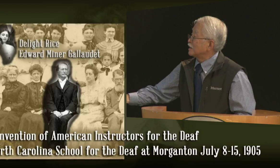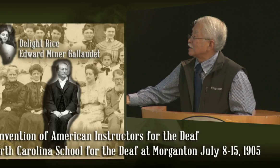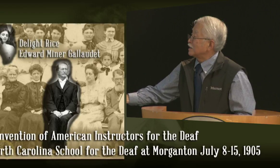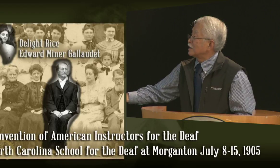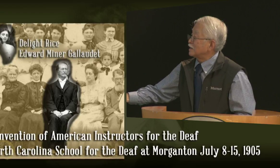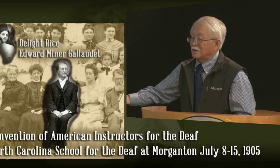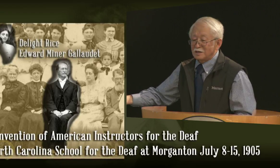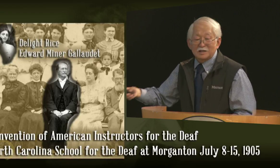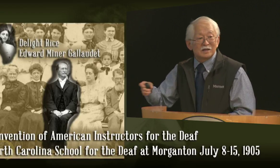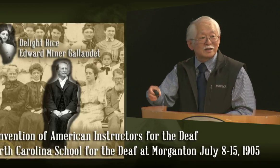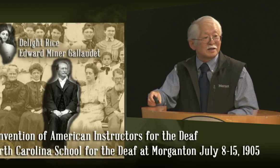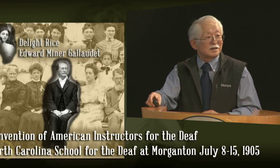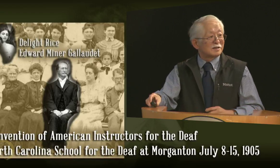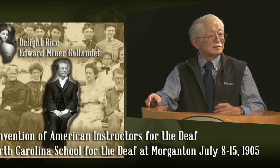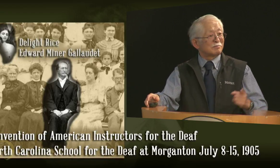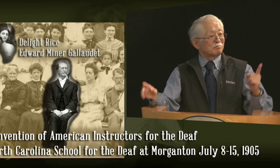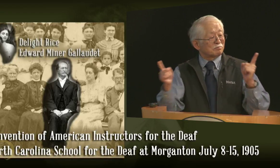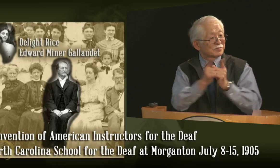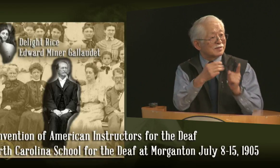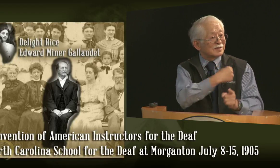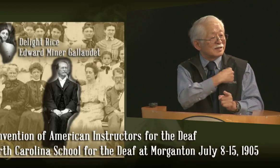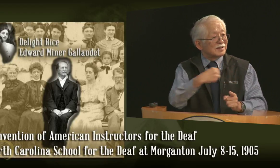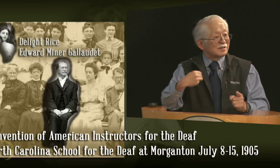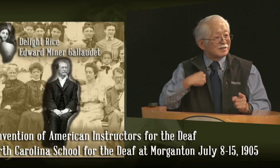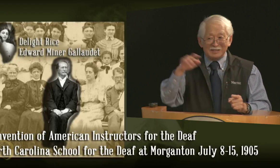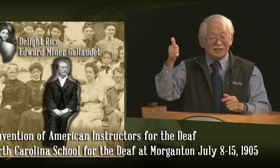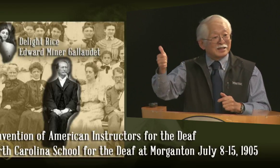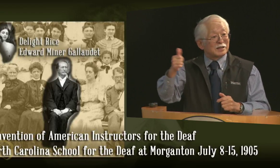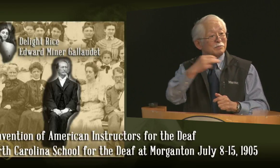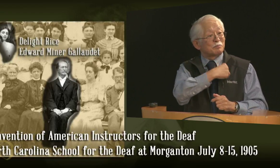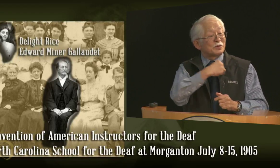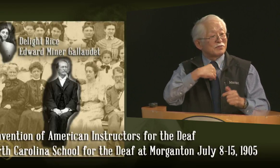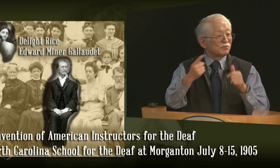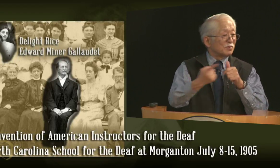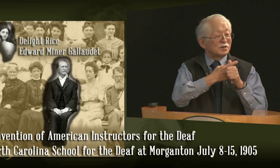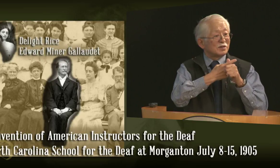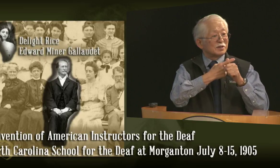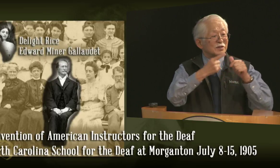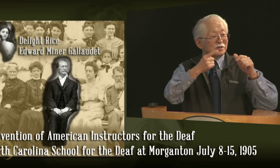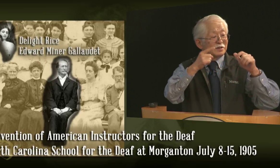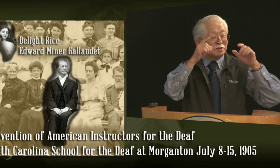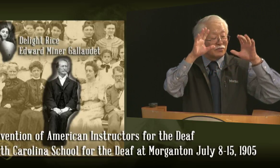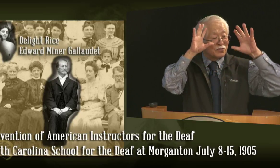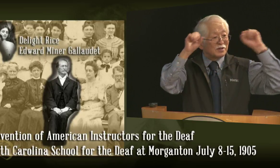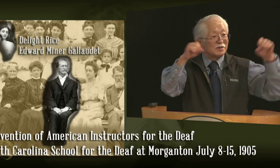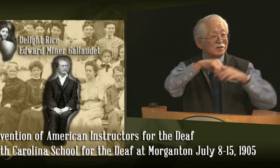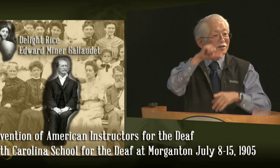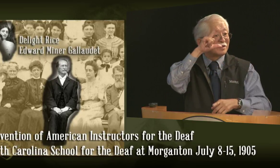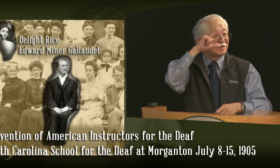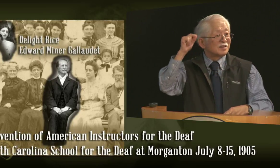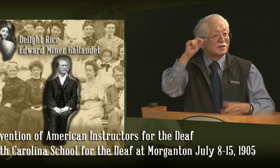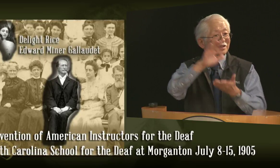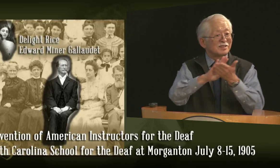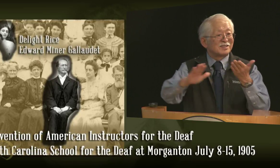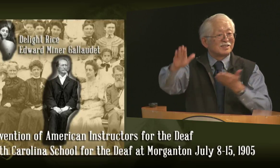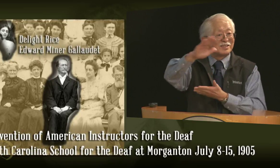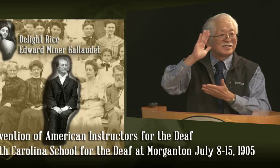right above that arrow, and some other faces you might recognize Edward Miner Gallaudet, you know being the first